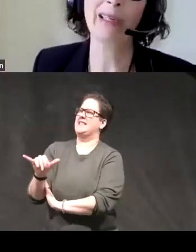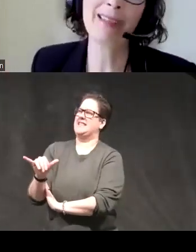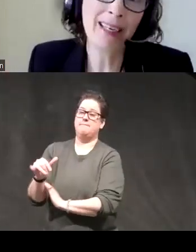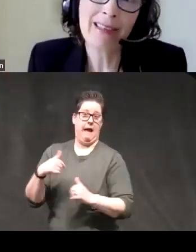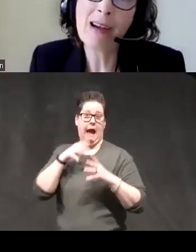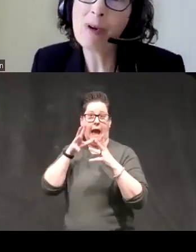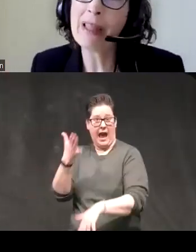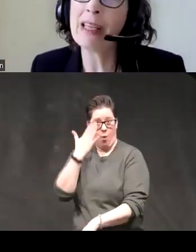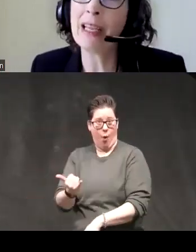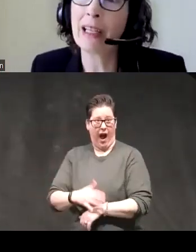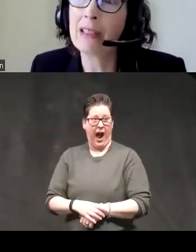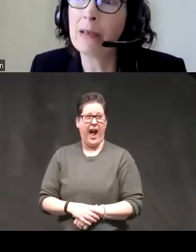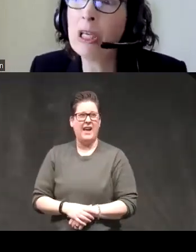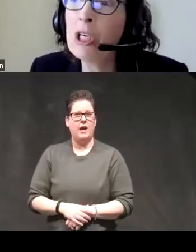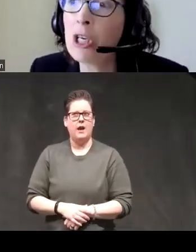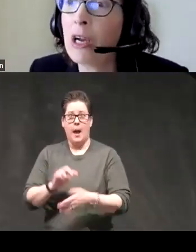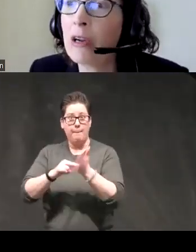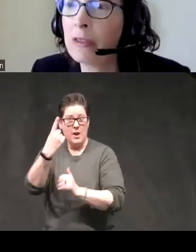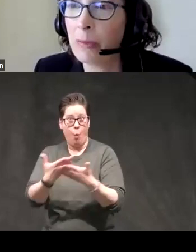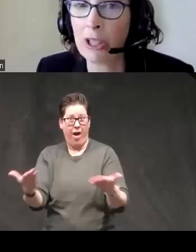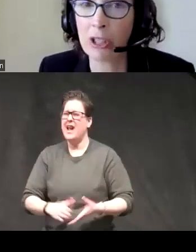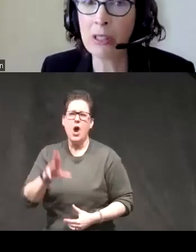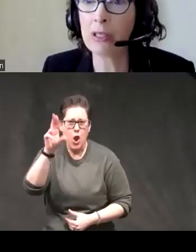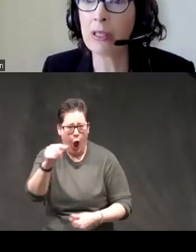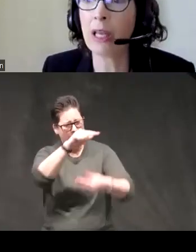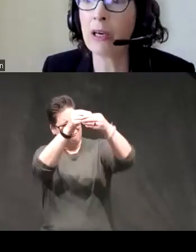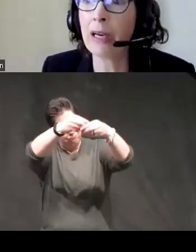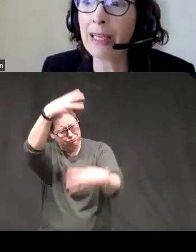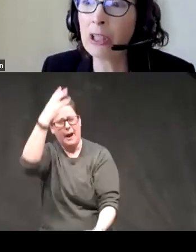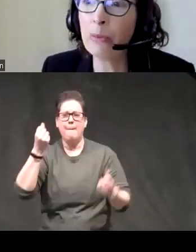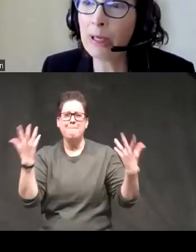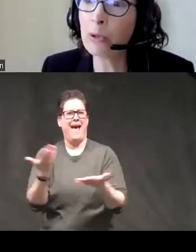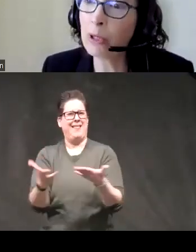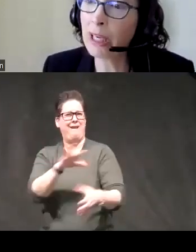word is that it's not one thing it's a bunch of Dimensions that are actually pretty poorly